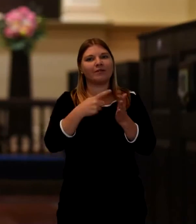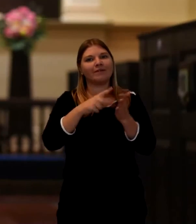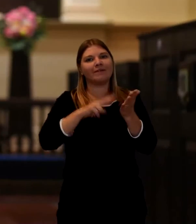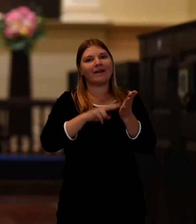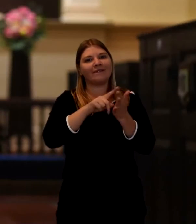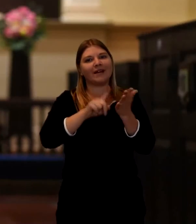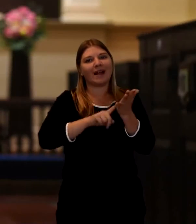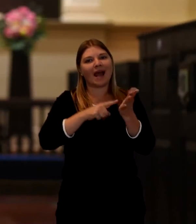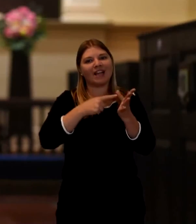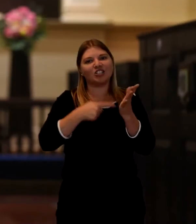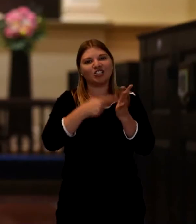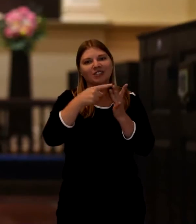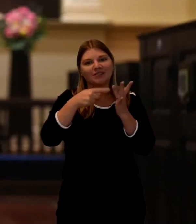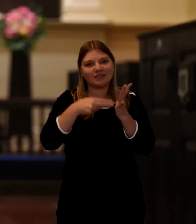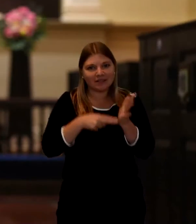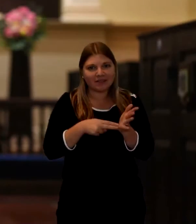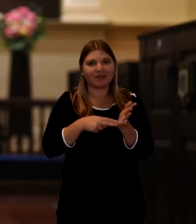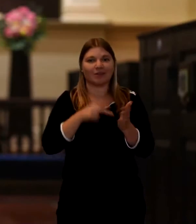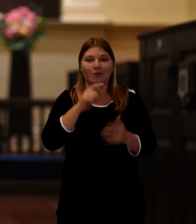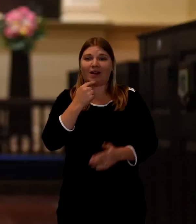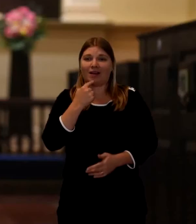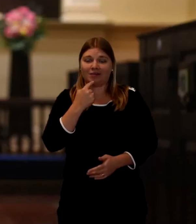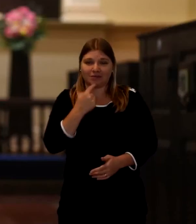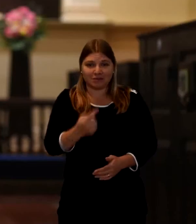When tears will be past because we'll see god face to face.